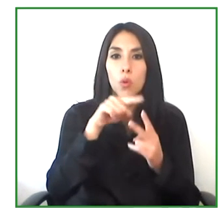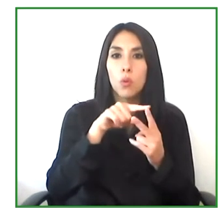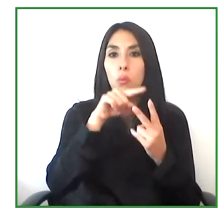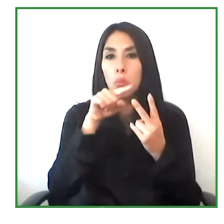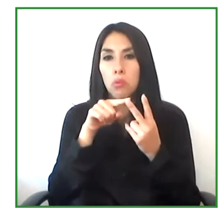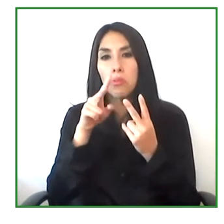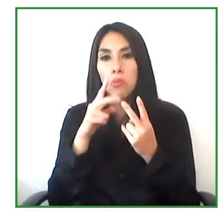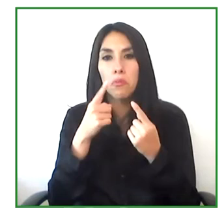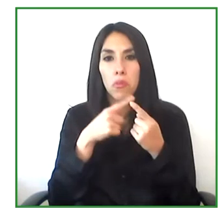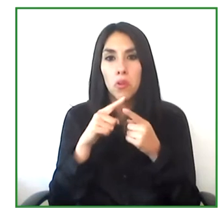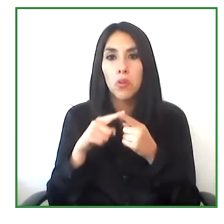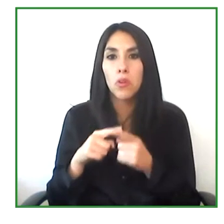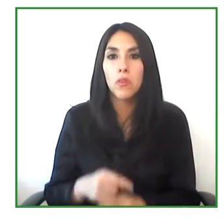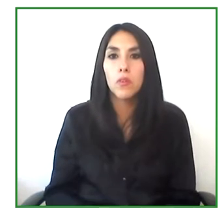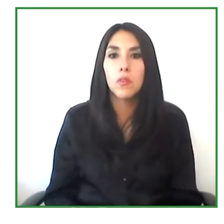In terms of quantitative measures.